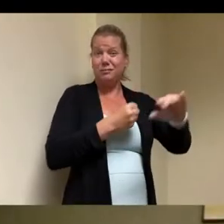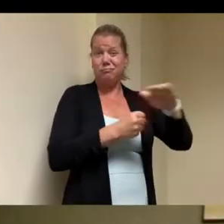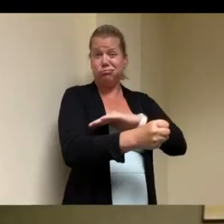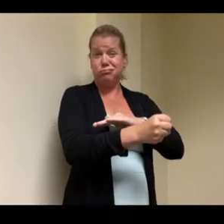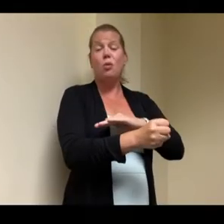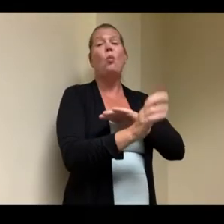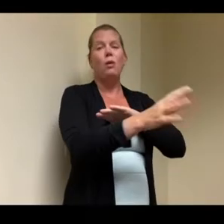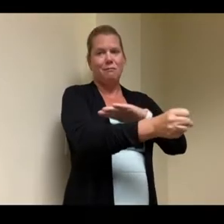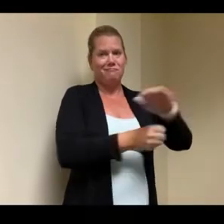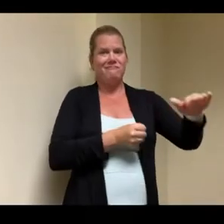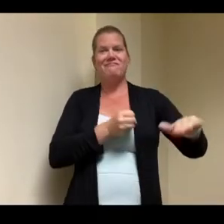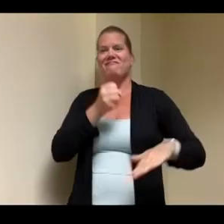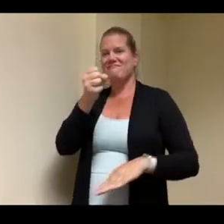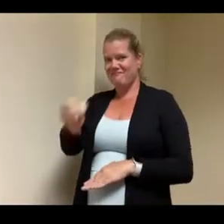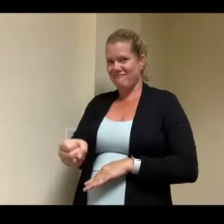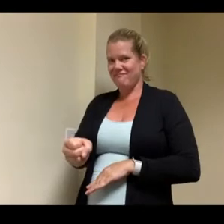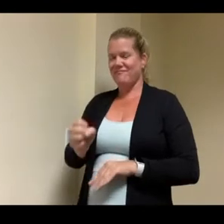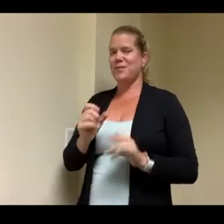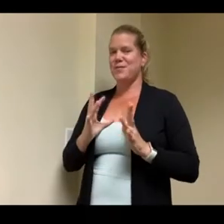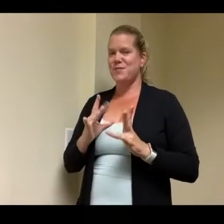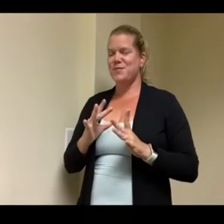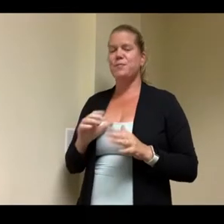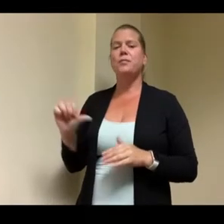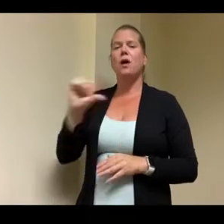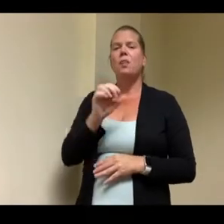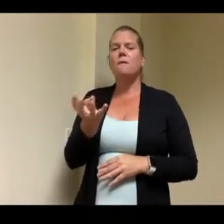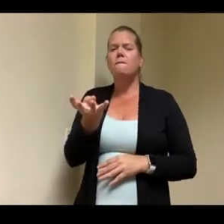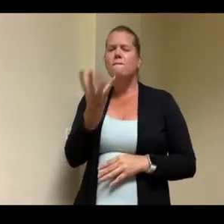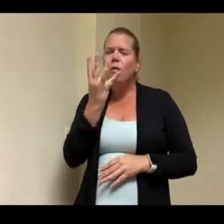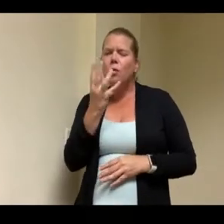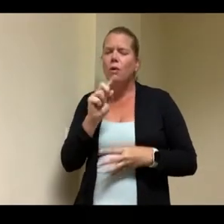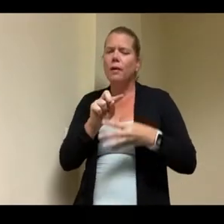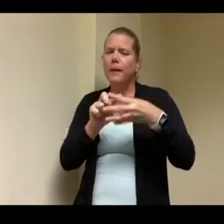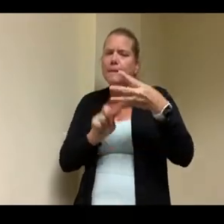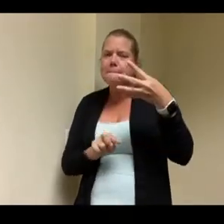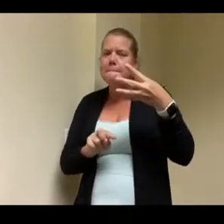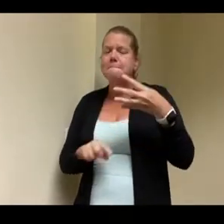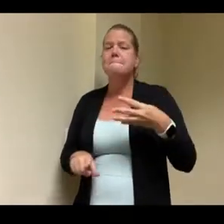other four uh what happens is in the commonwealth it's a closed